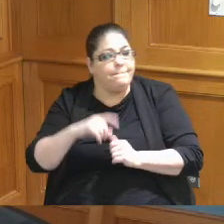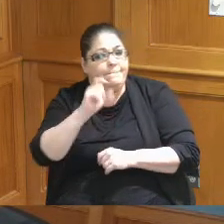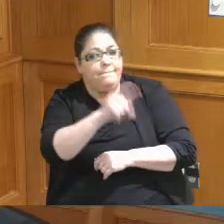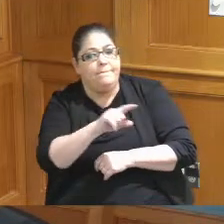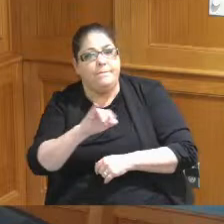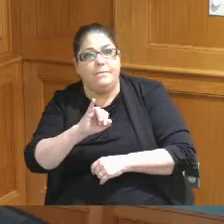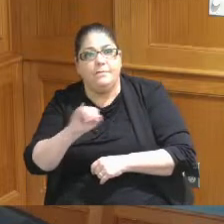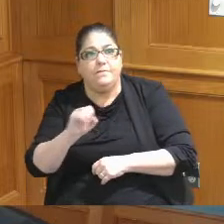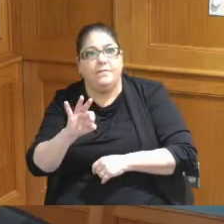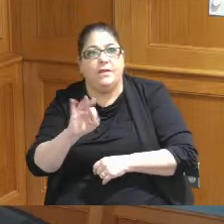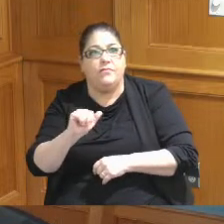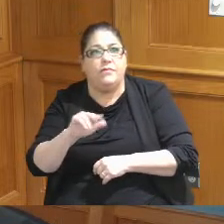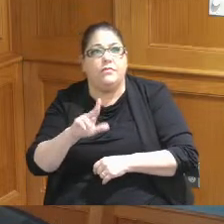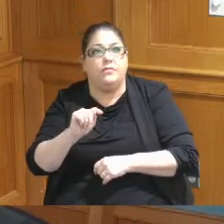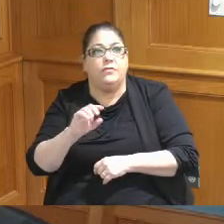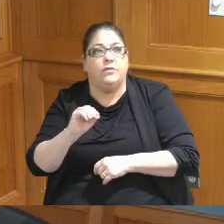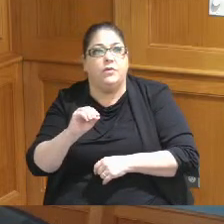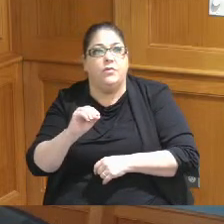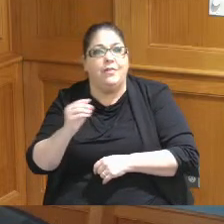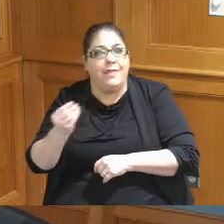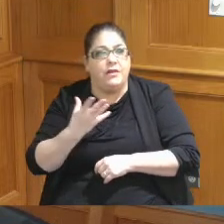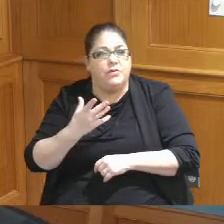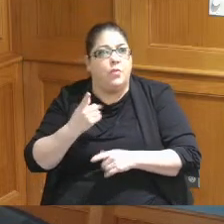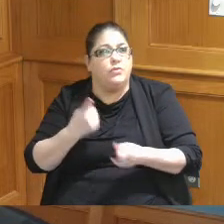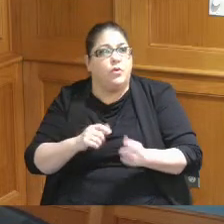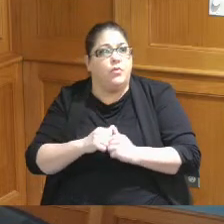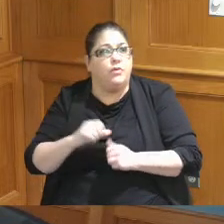know what is going on with Sharonville I understand they're doing some expansion